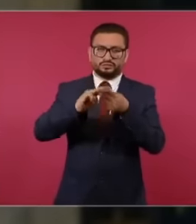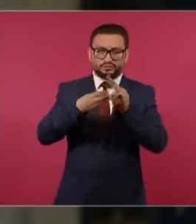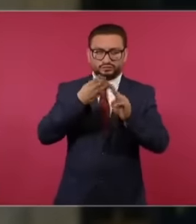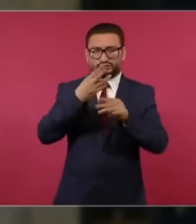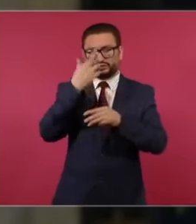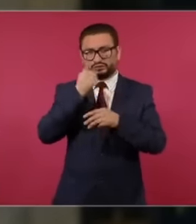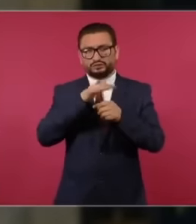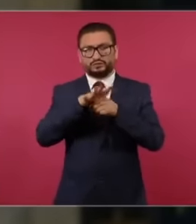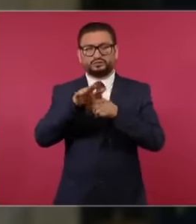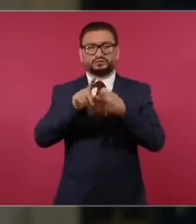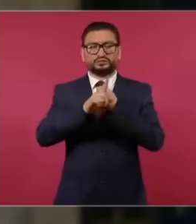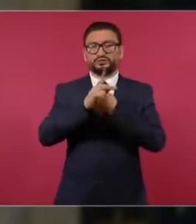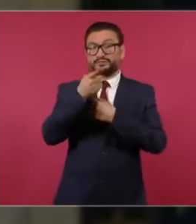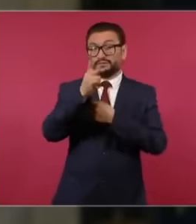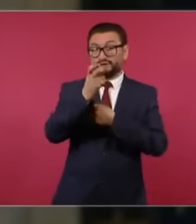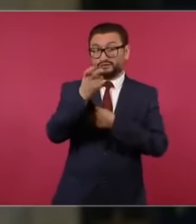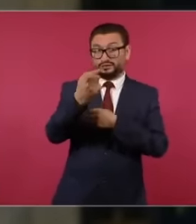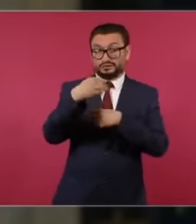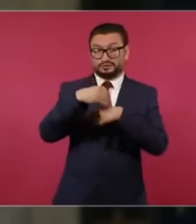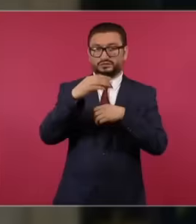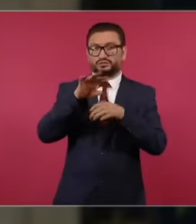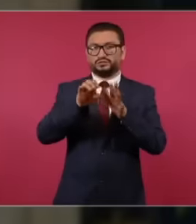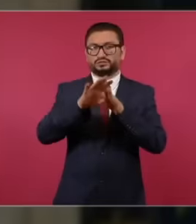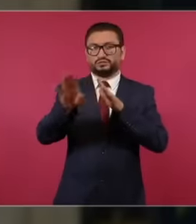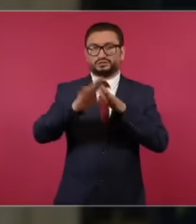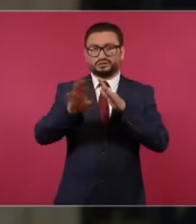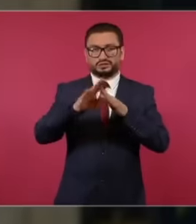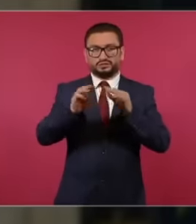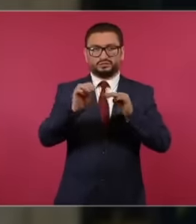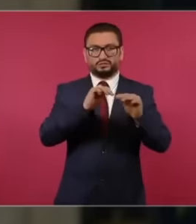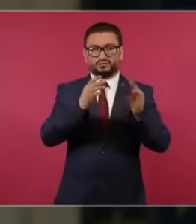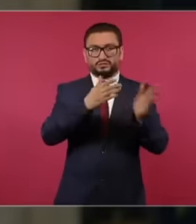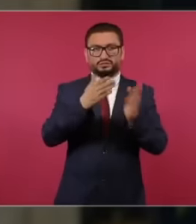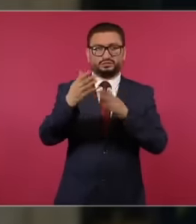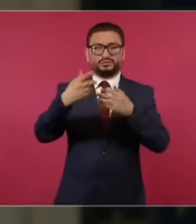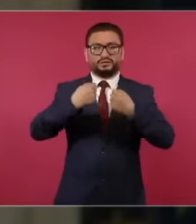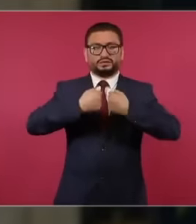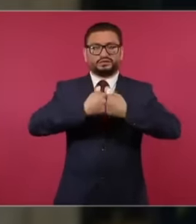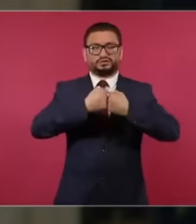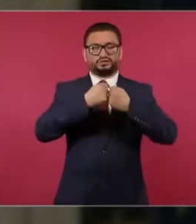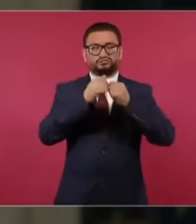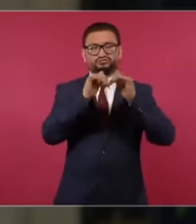he considers that moving migrants so that the northern border does not overflow, moving them